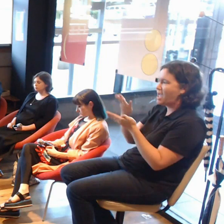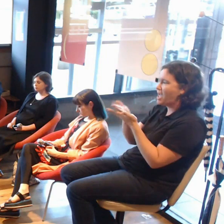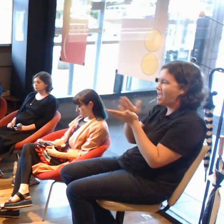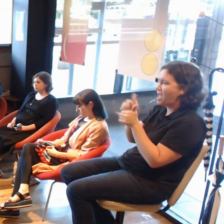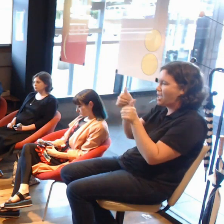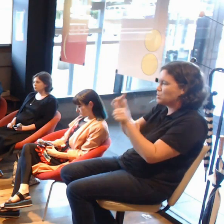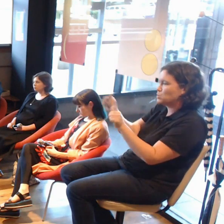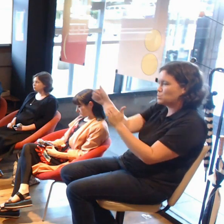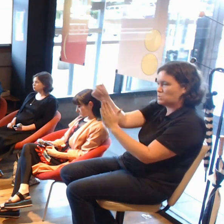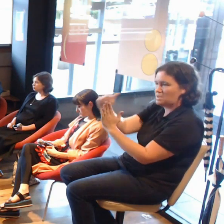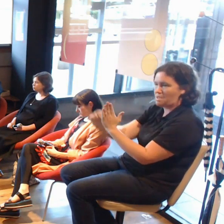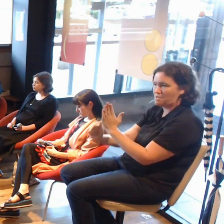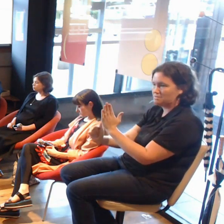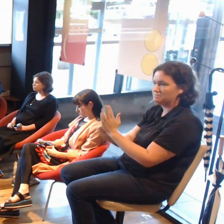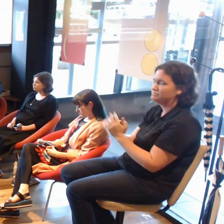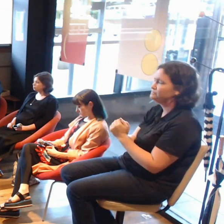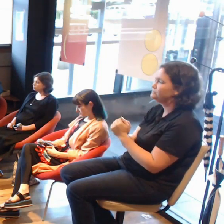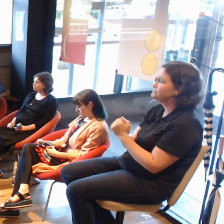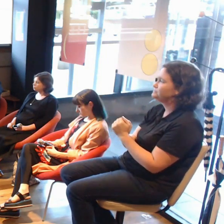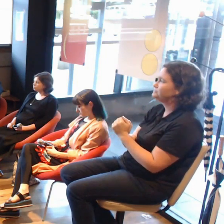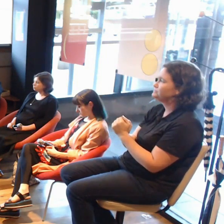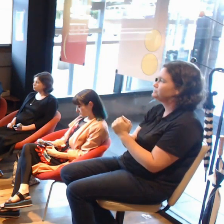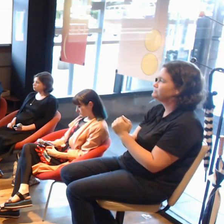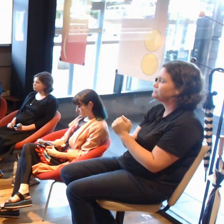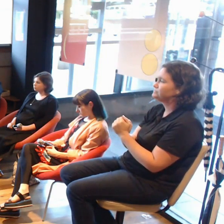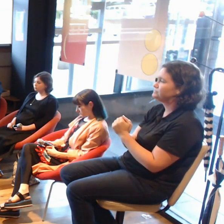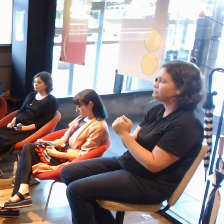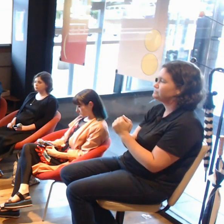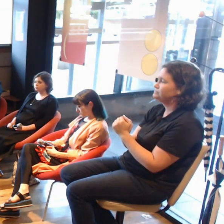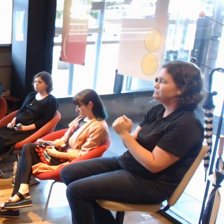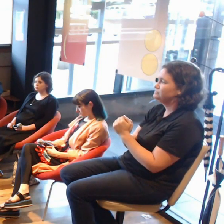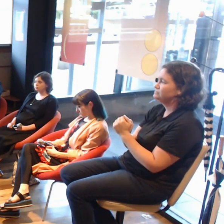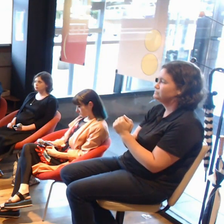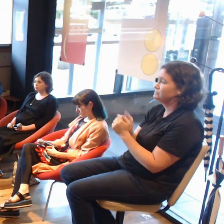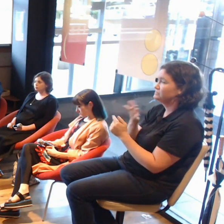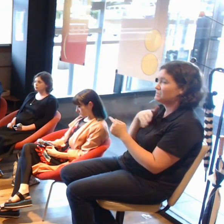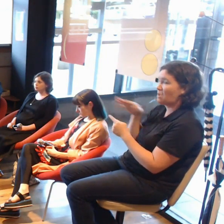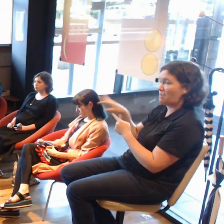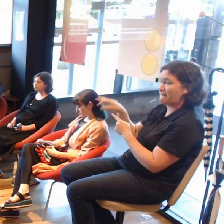We picked Dan Savage to work with for more than two reasons,